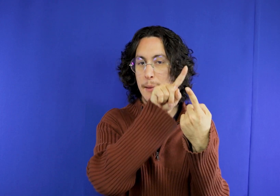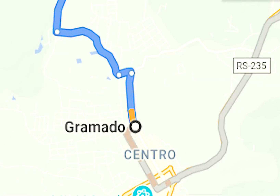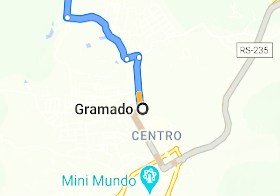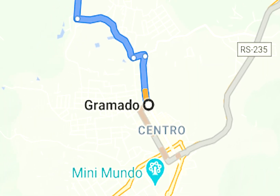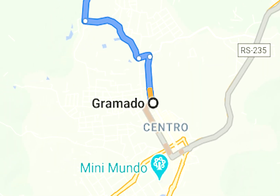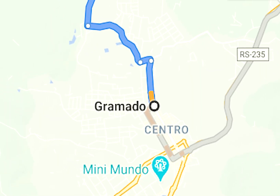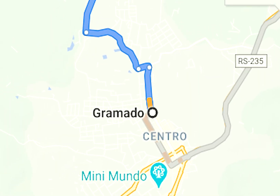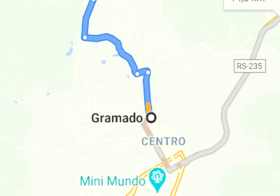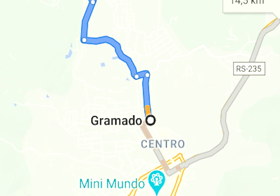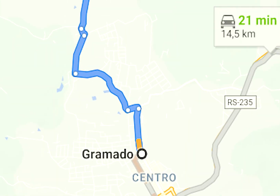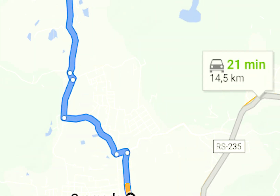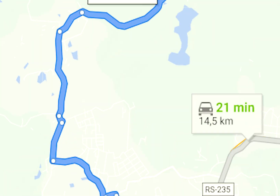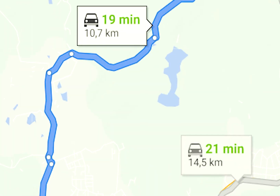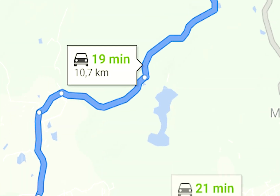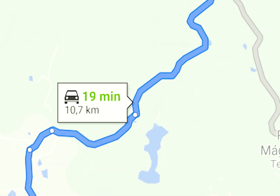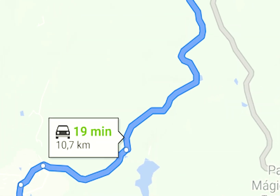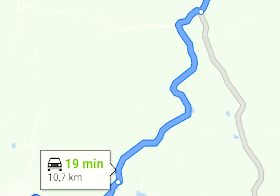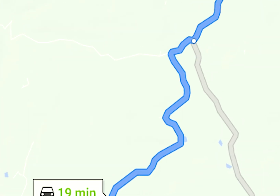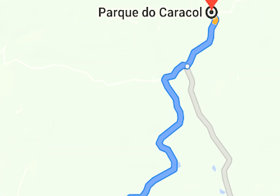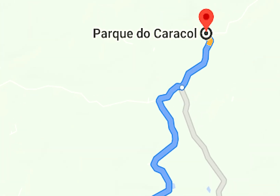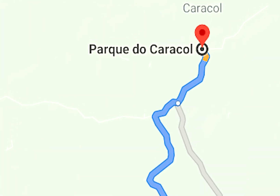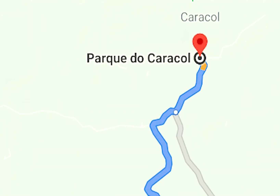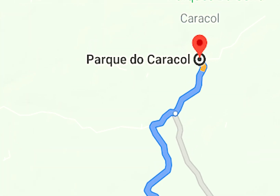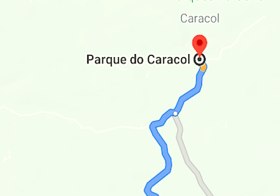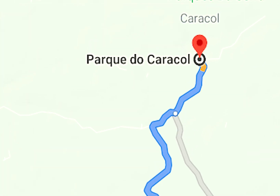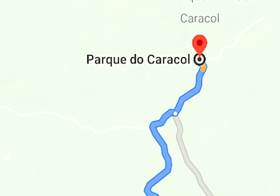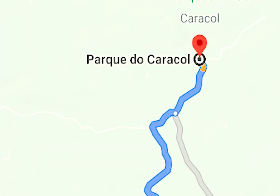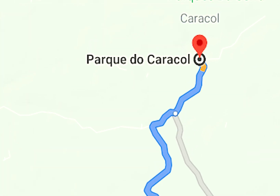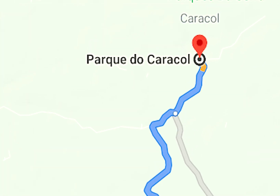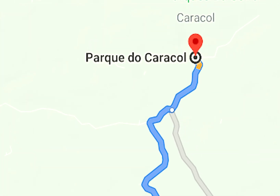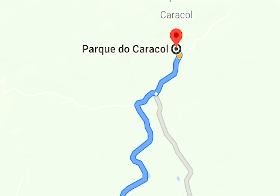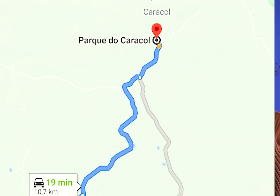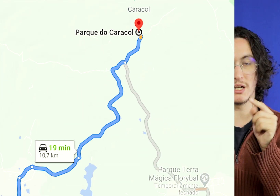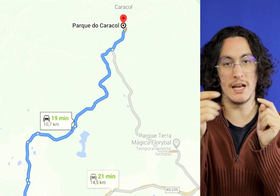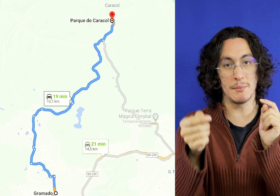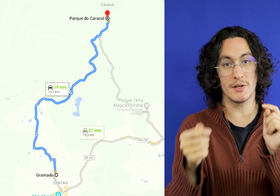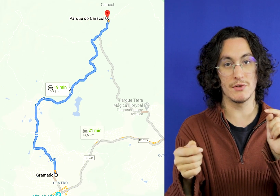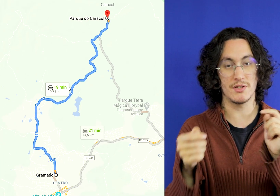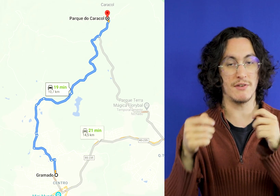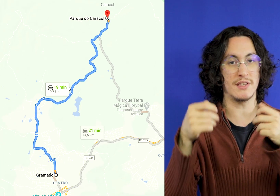Gramado point and place the vote for example the Snail Park it will give a distance even if